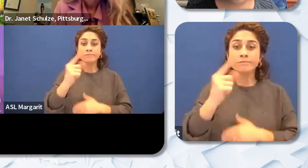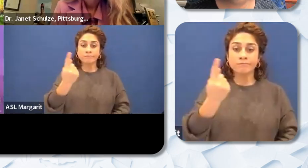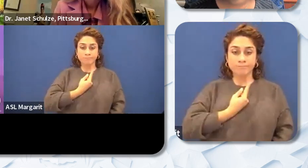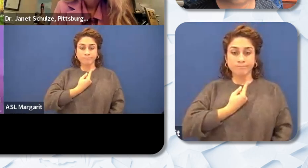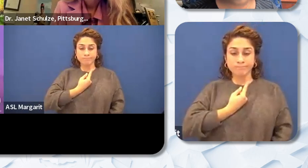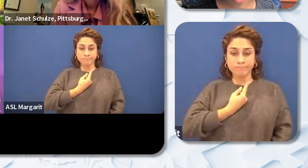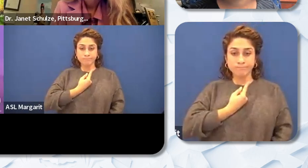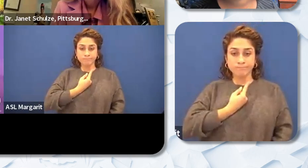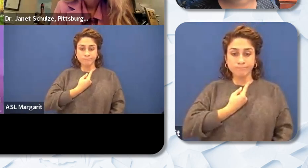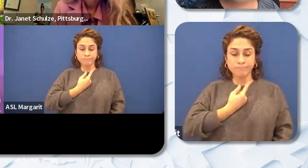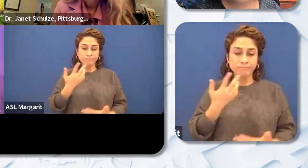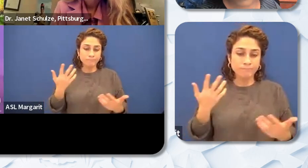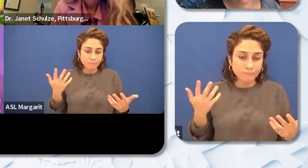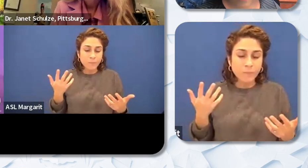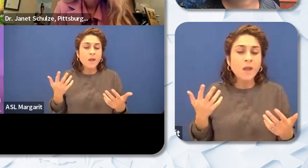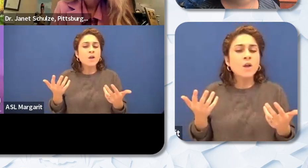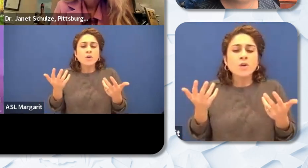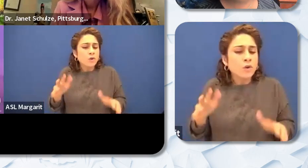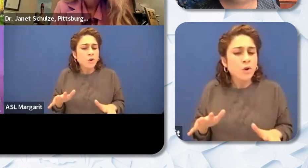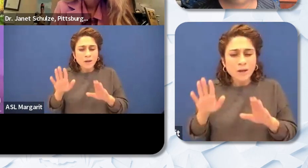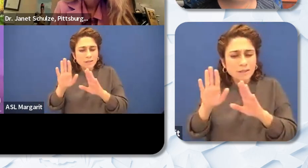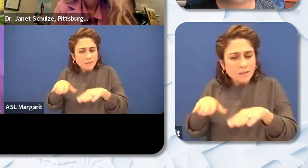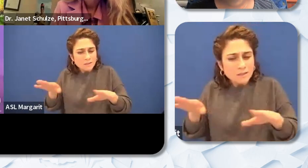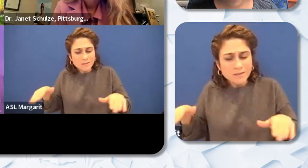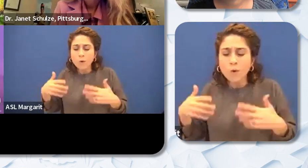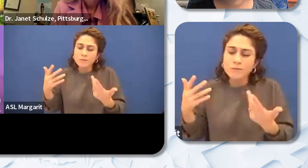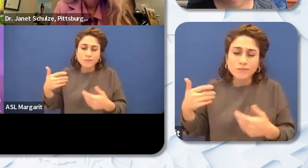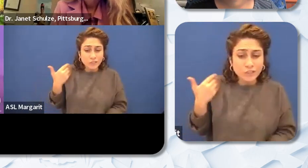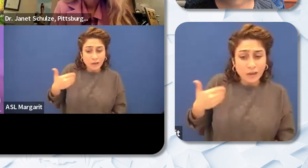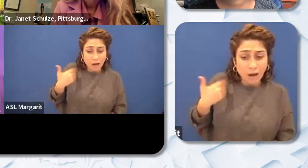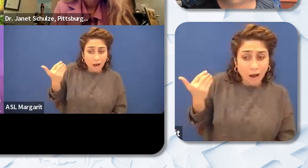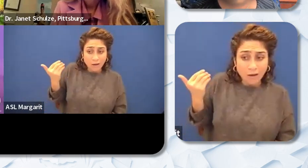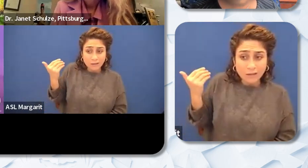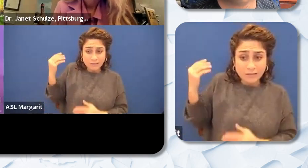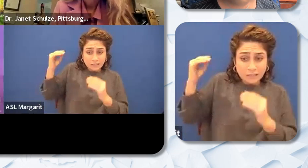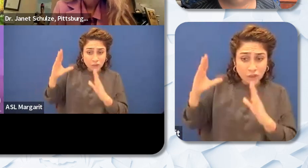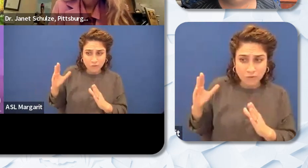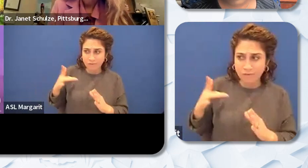don't want the younger ones to feel that you want them to be able to come because the you know they